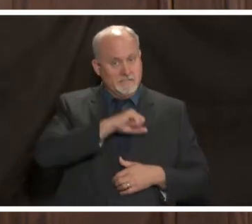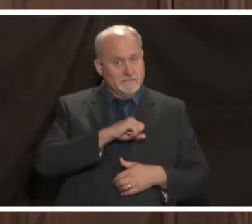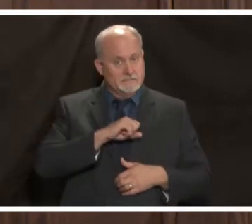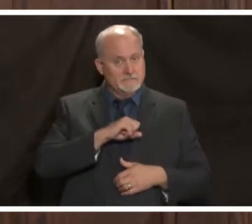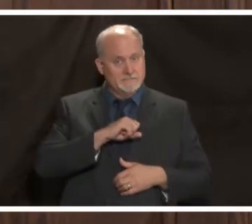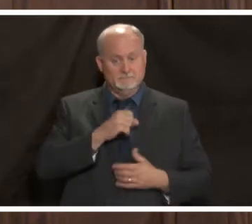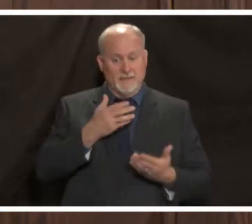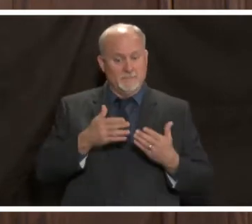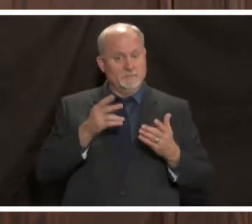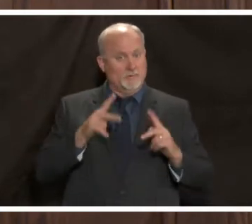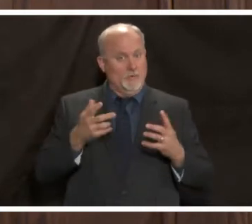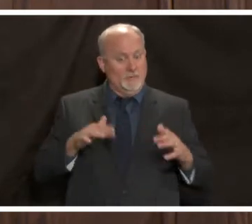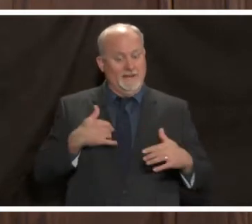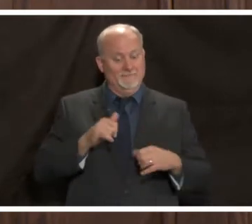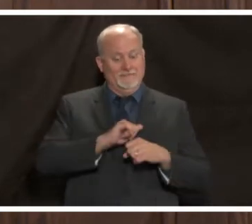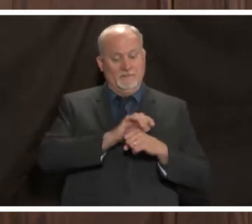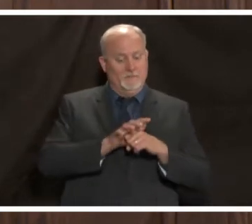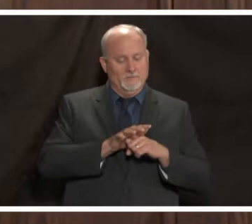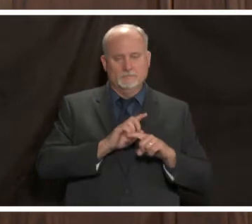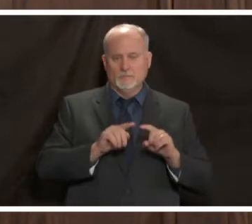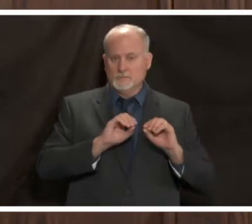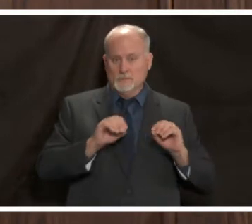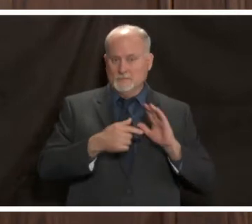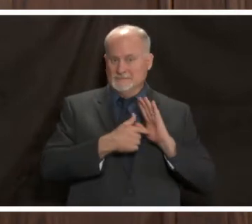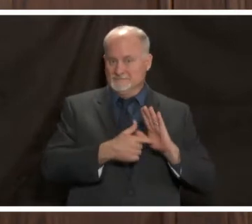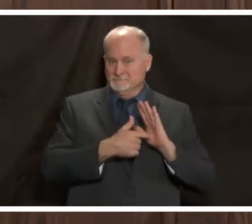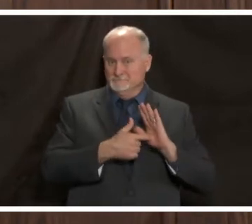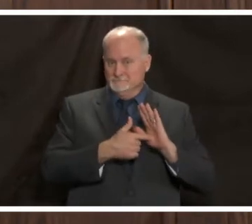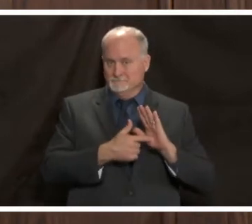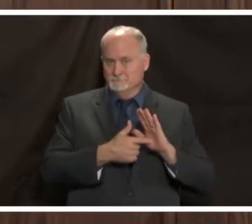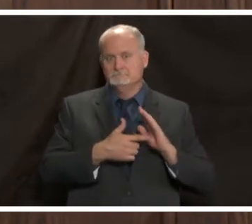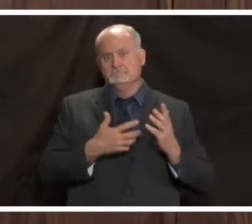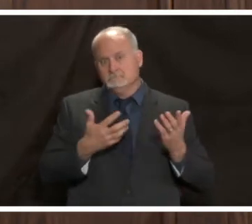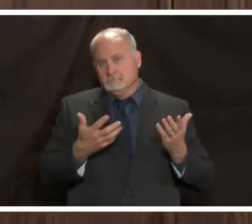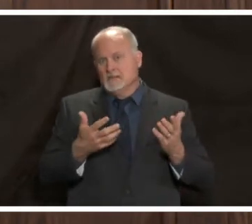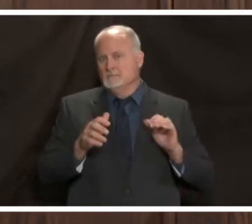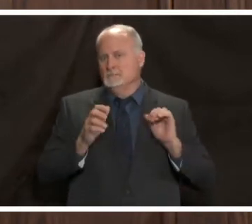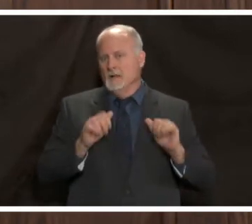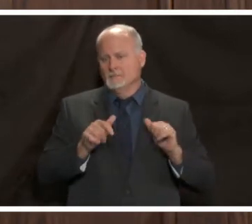when the person doesn't have symptoms so the if you're going to use a test i would use it with